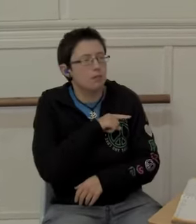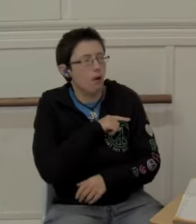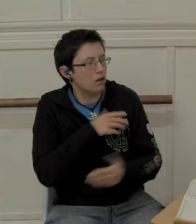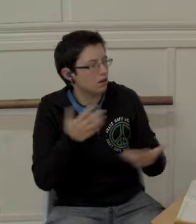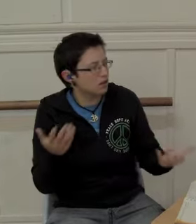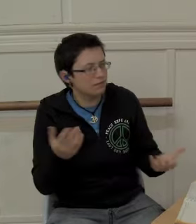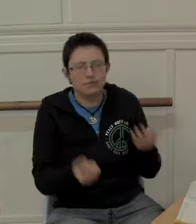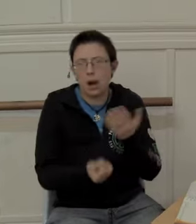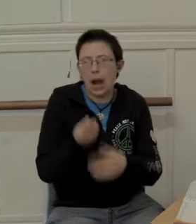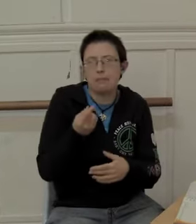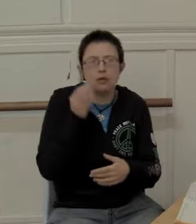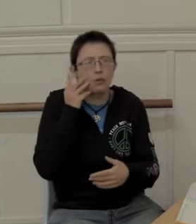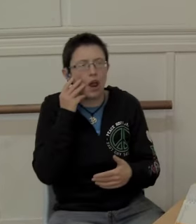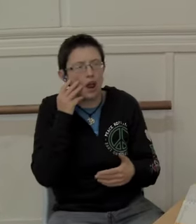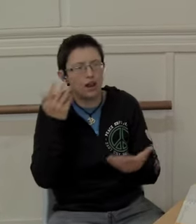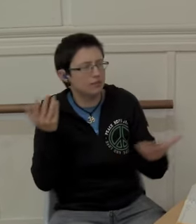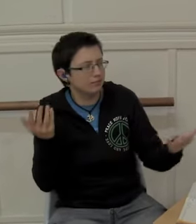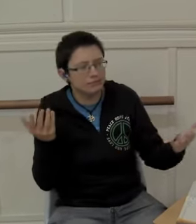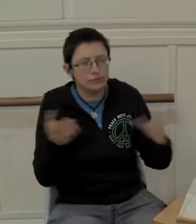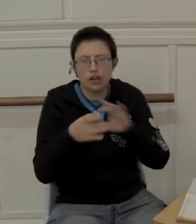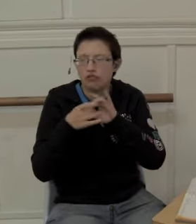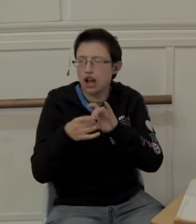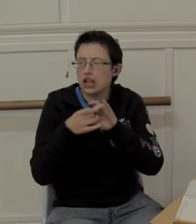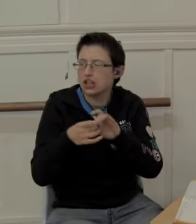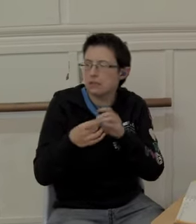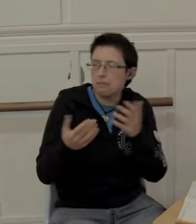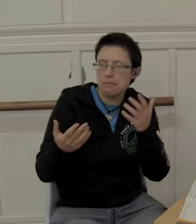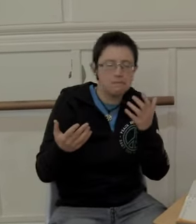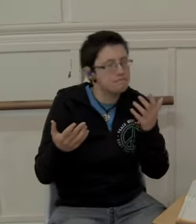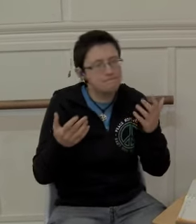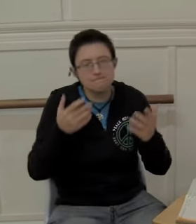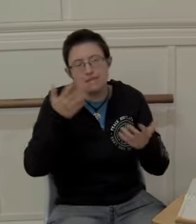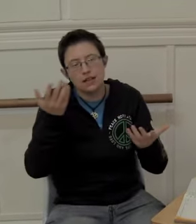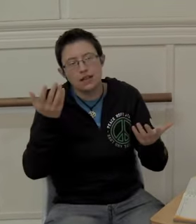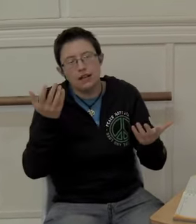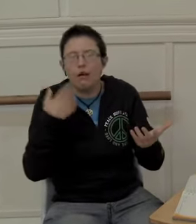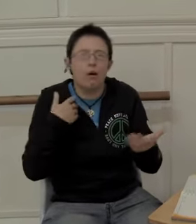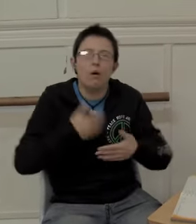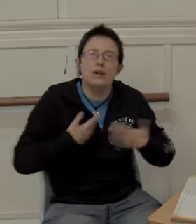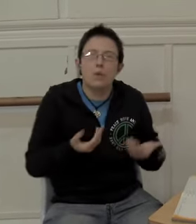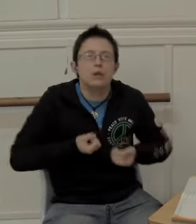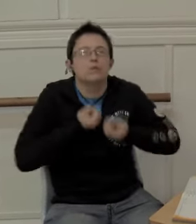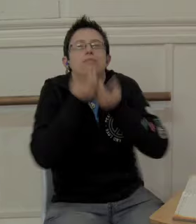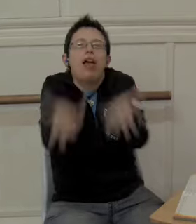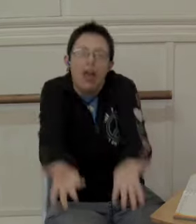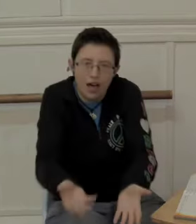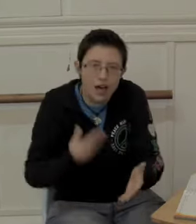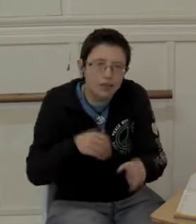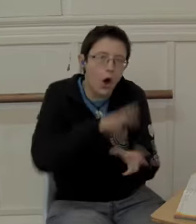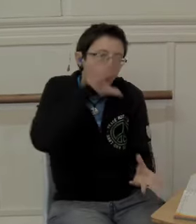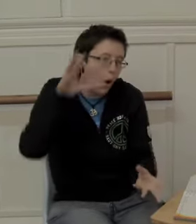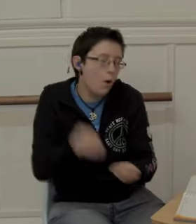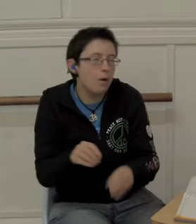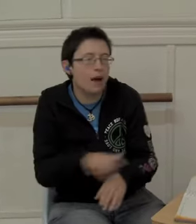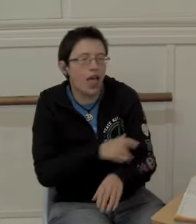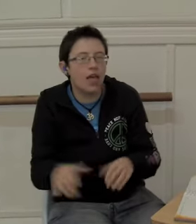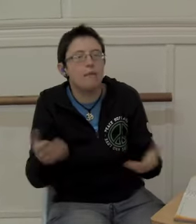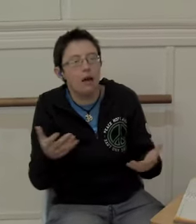'Disappointment' because of what happens in that situation with the relationship....oh, I don't want to reveal the whole play!